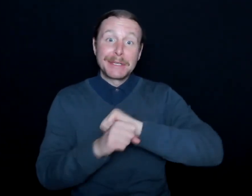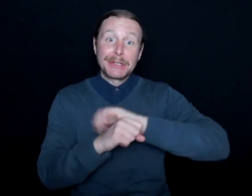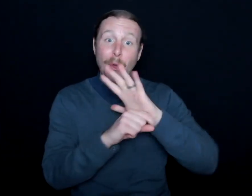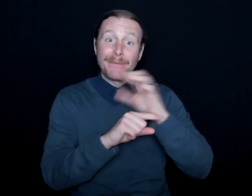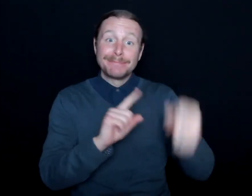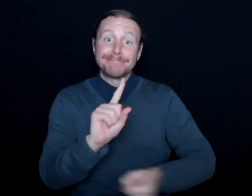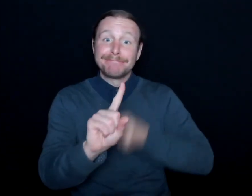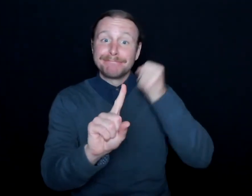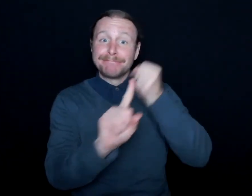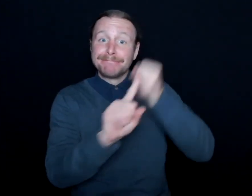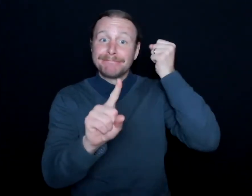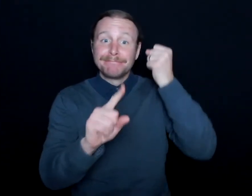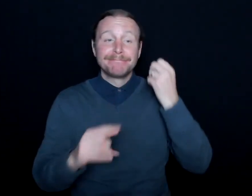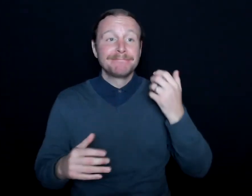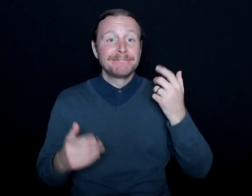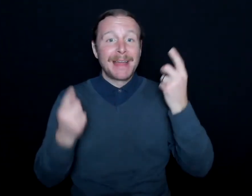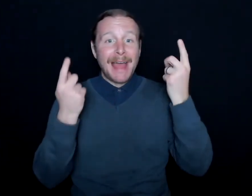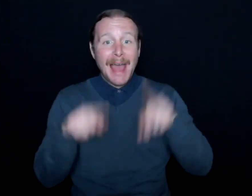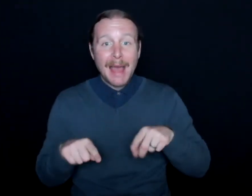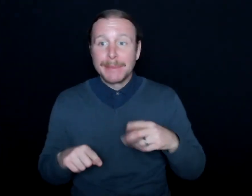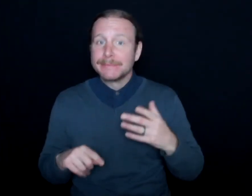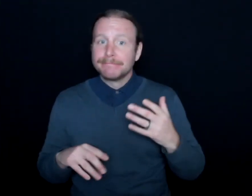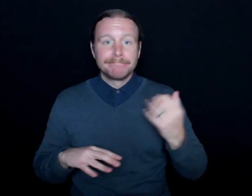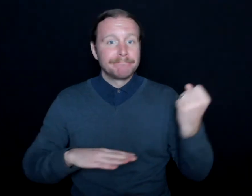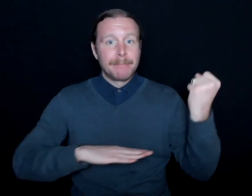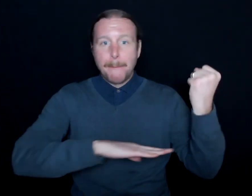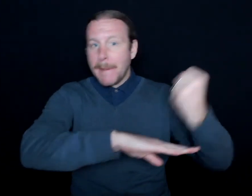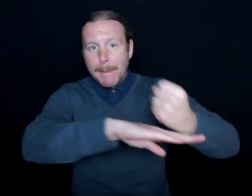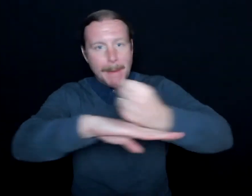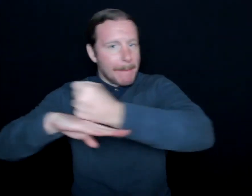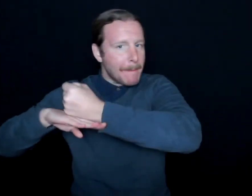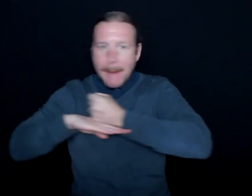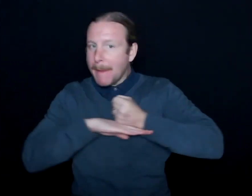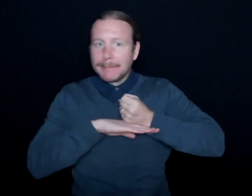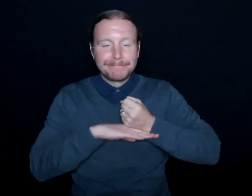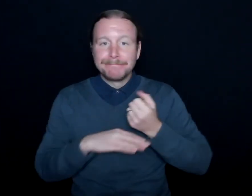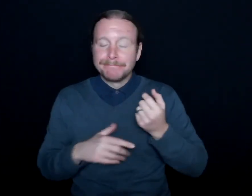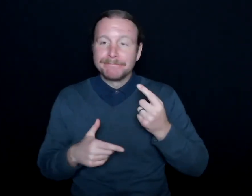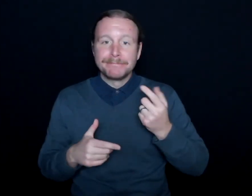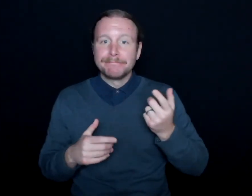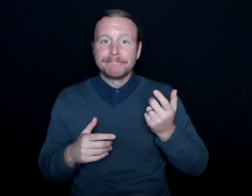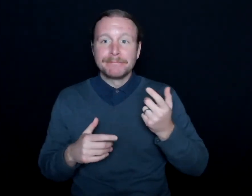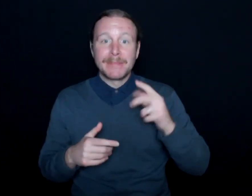and the pandemic shuttered through, and the lockdown happened, and the NBA shutdown.